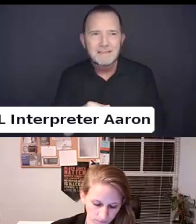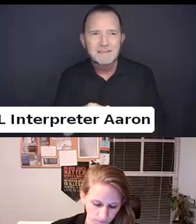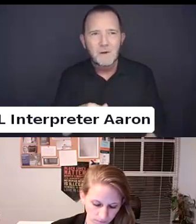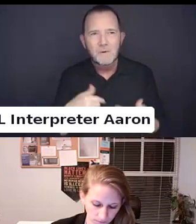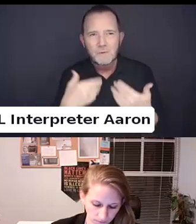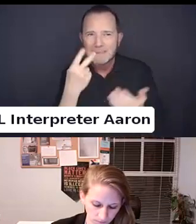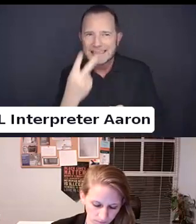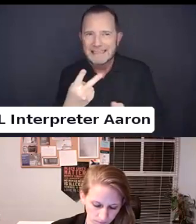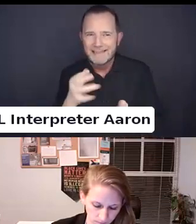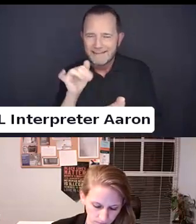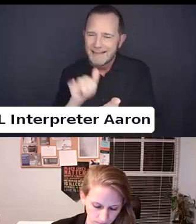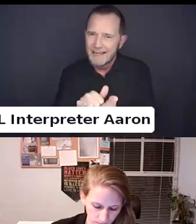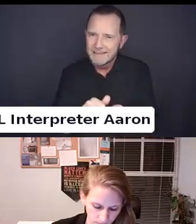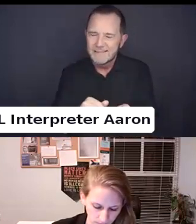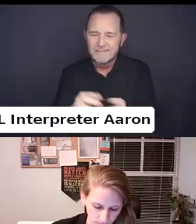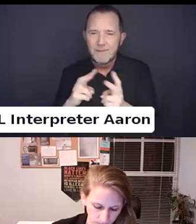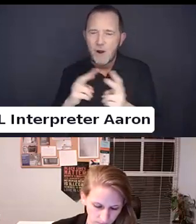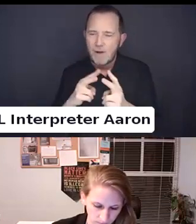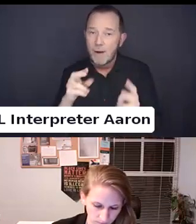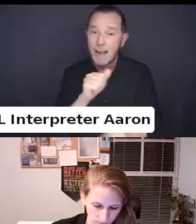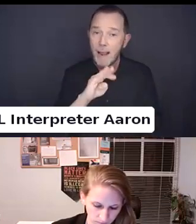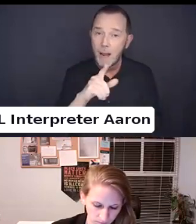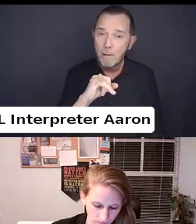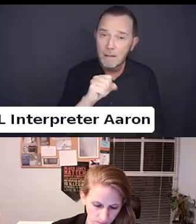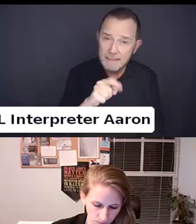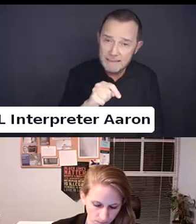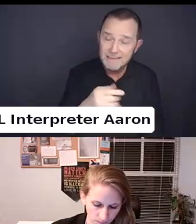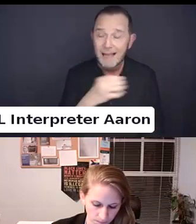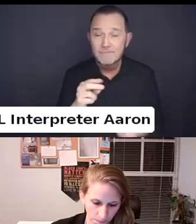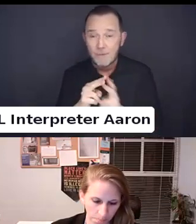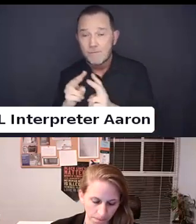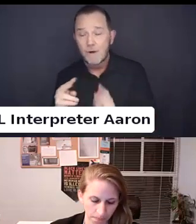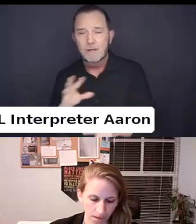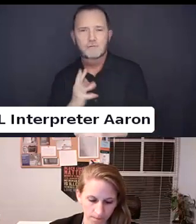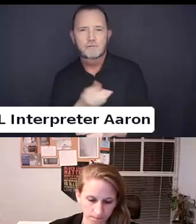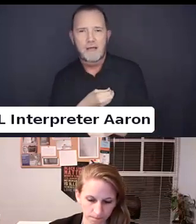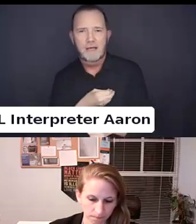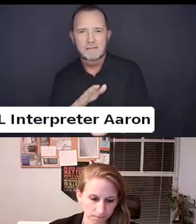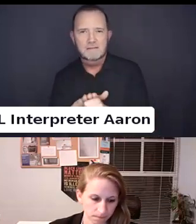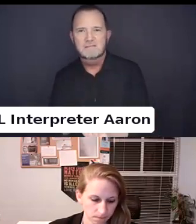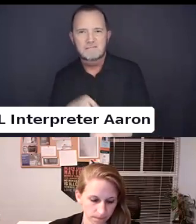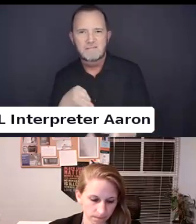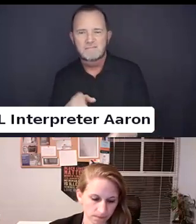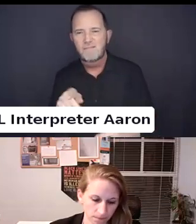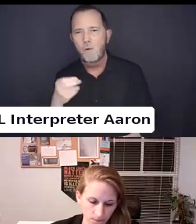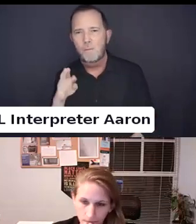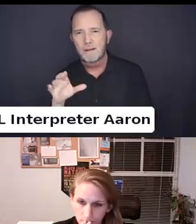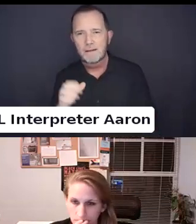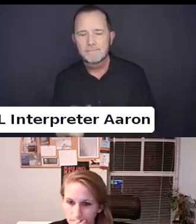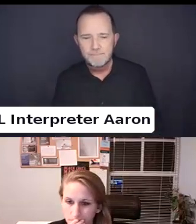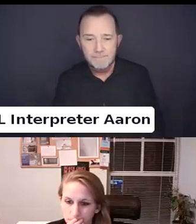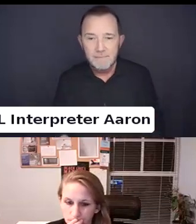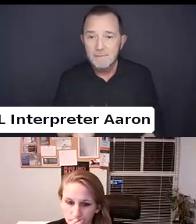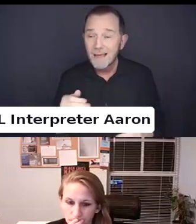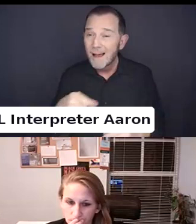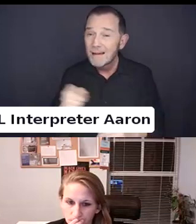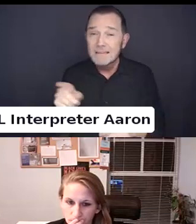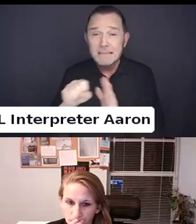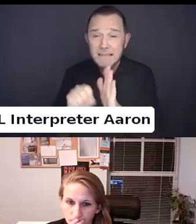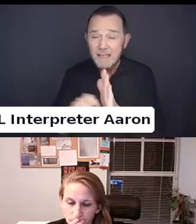So, with trans bands, we are not having people not only have to fight all of the existing